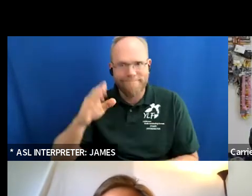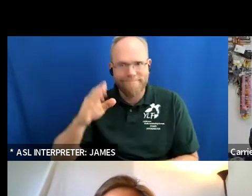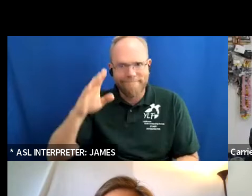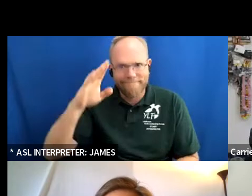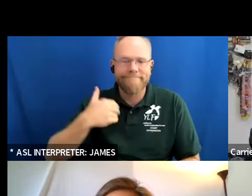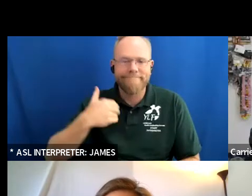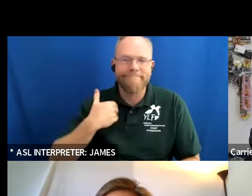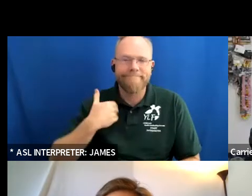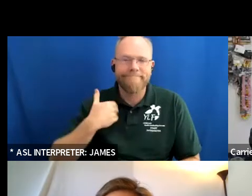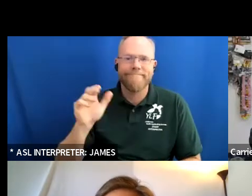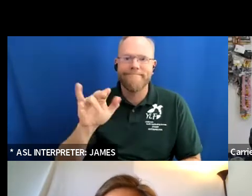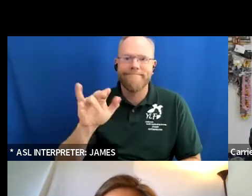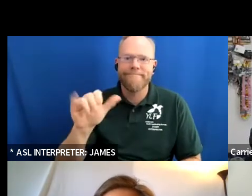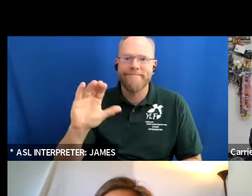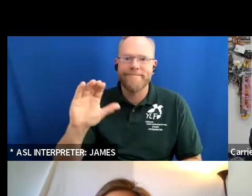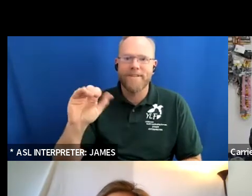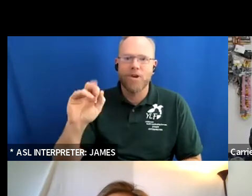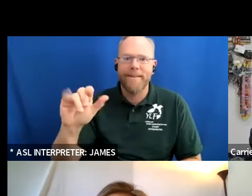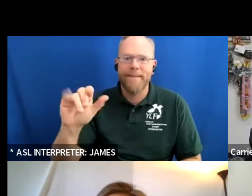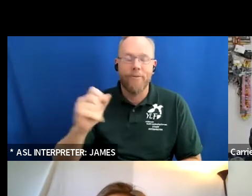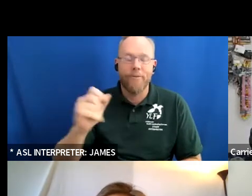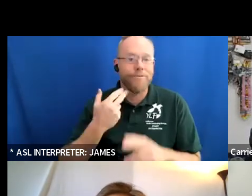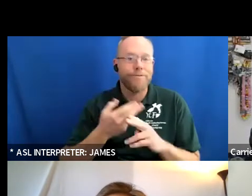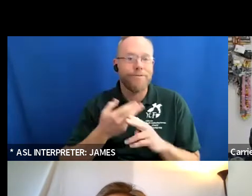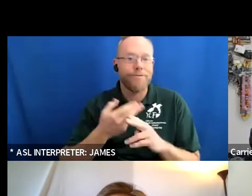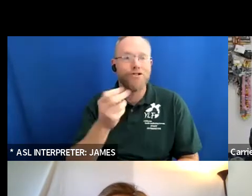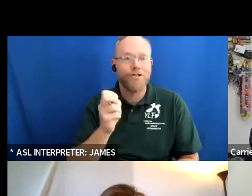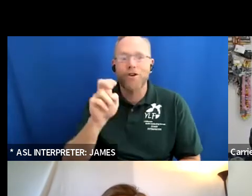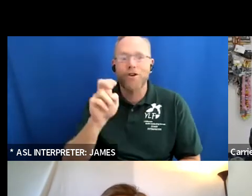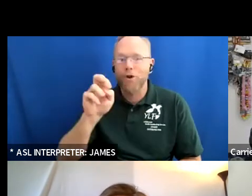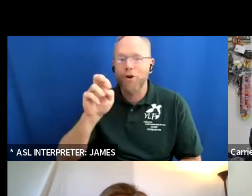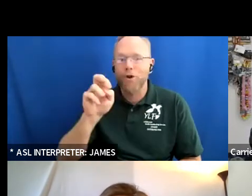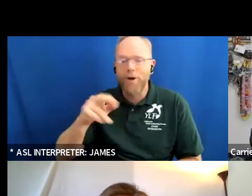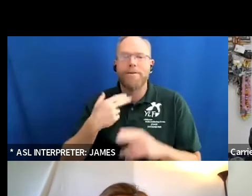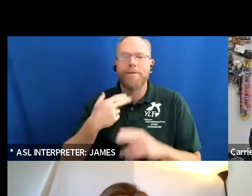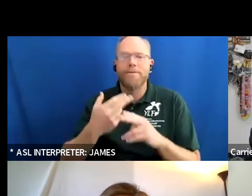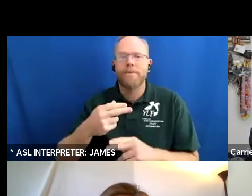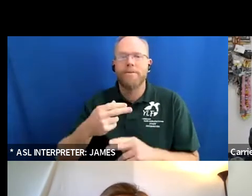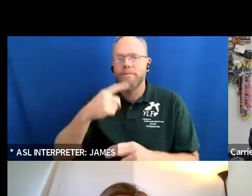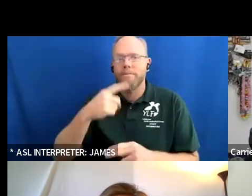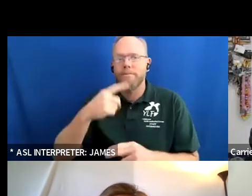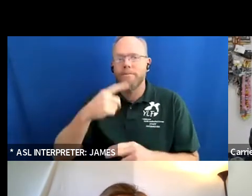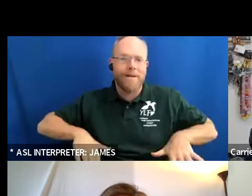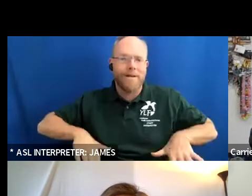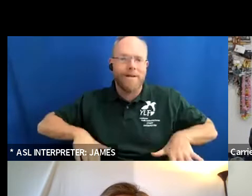i use she her pronouns and i'm wearing a black dress with a mustard colored wrap with colorful